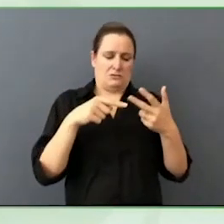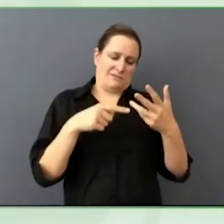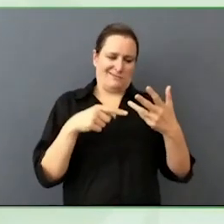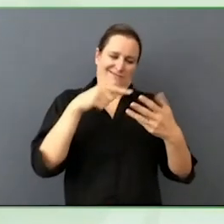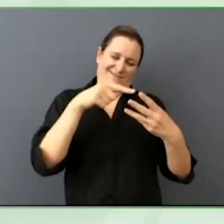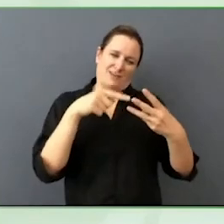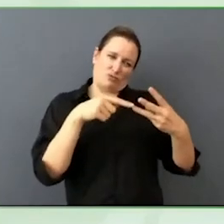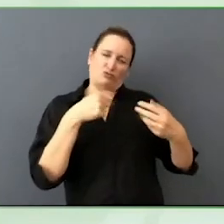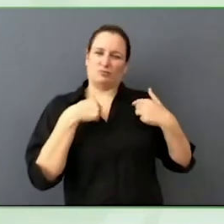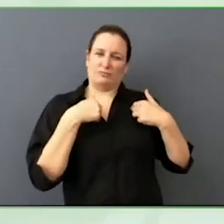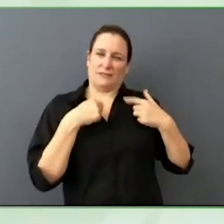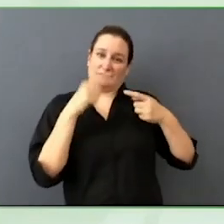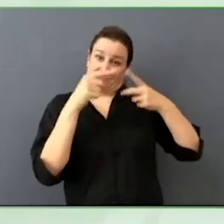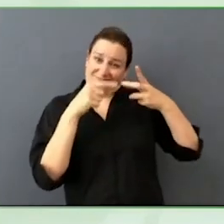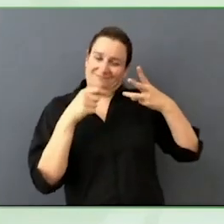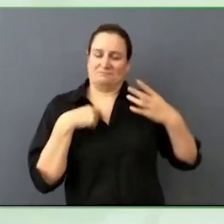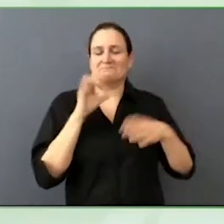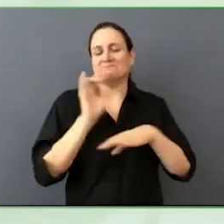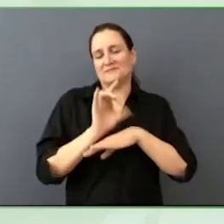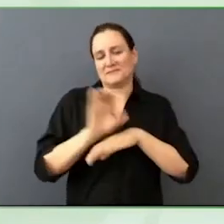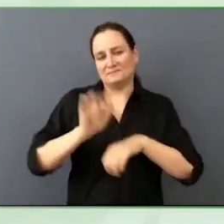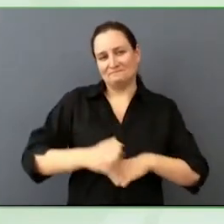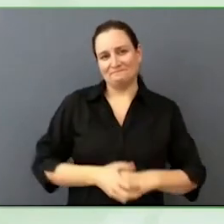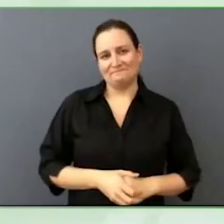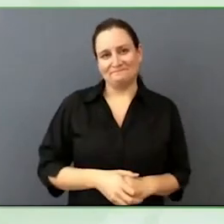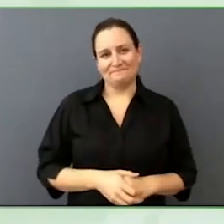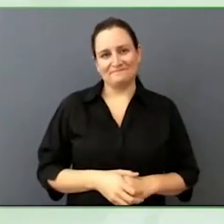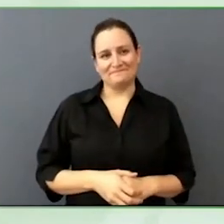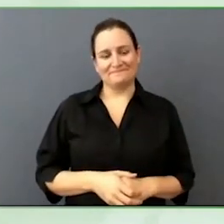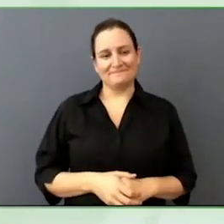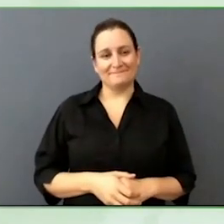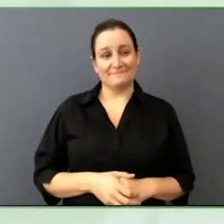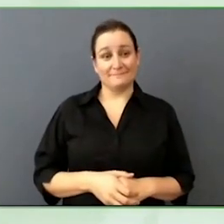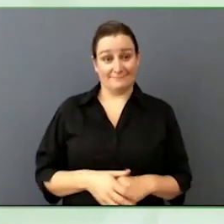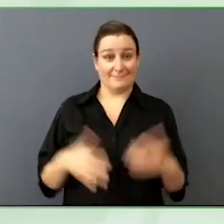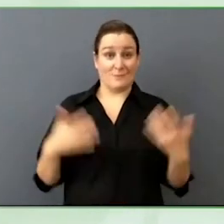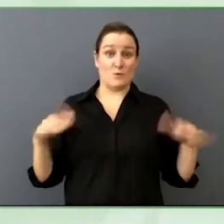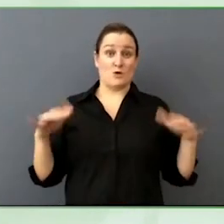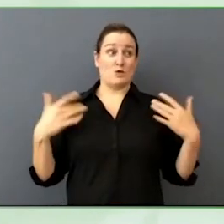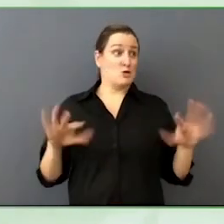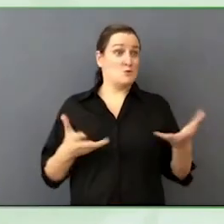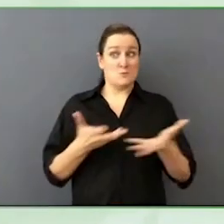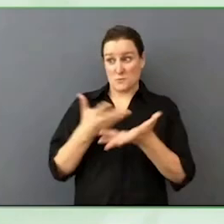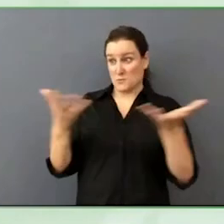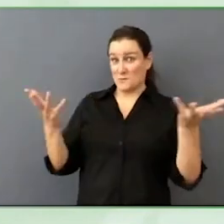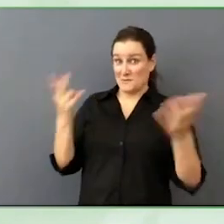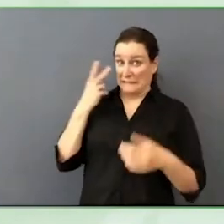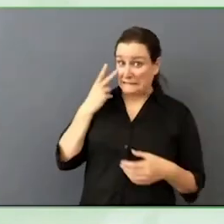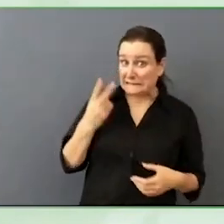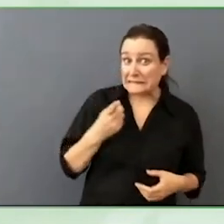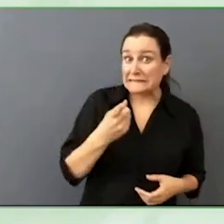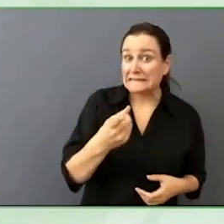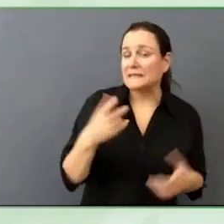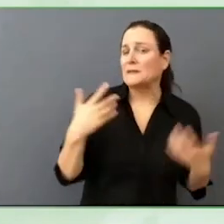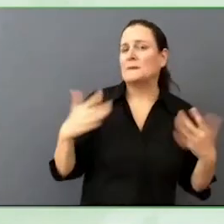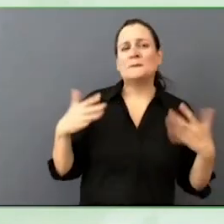As I say, wow! Happy all met Mary Fernandez? Cisco, you are so lucky to have a Mary Fernandez.